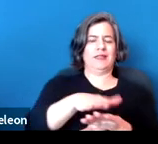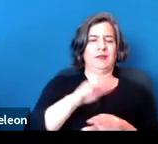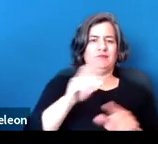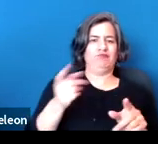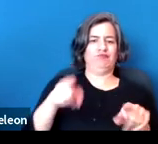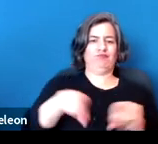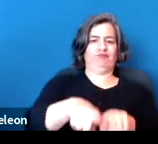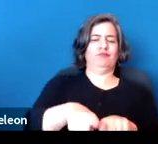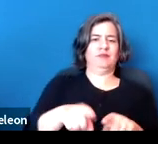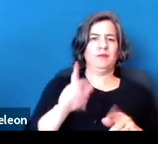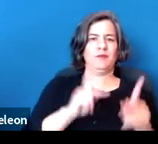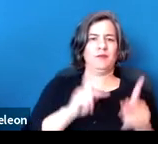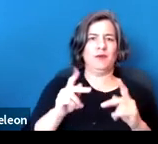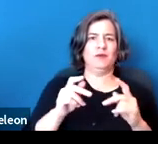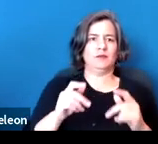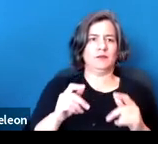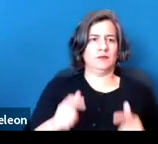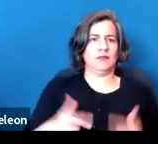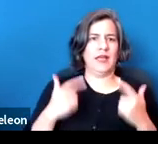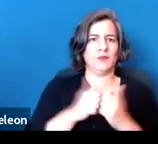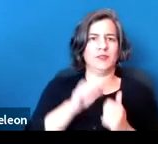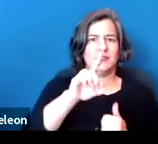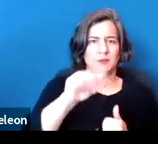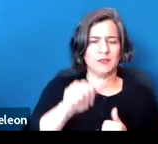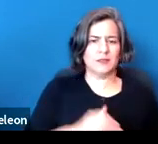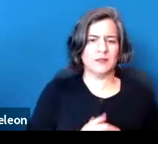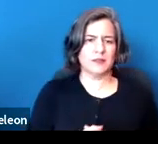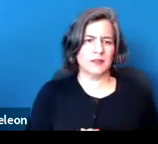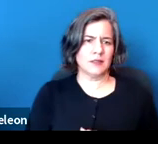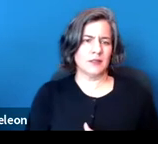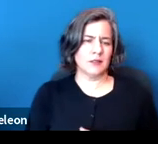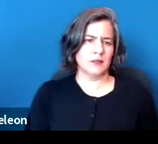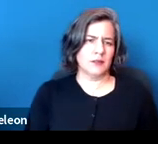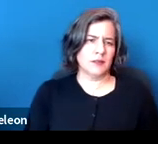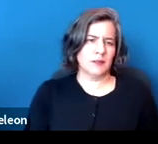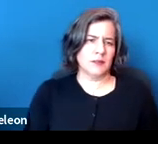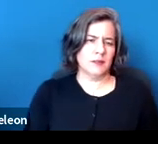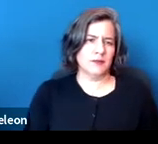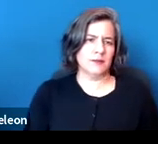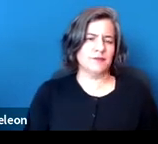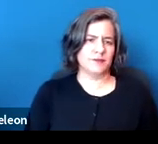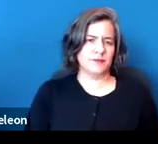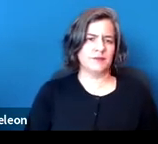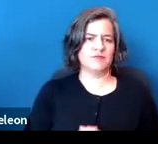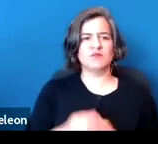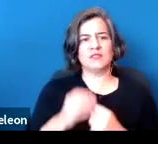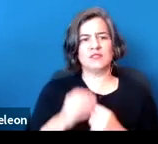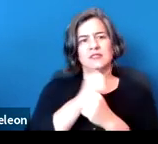And so a couple that I wanted to highlight here are, number one, so safety-related adjustments.